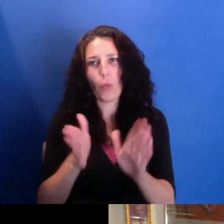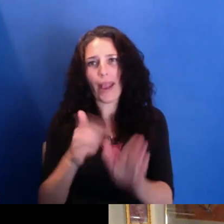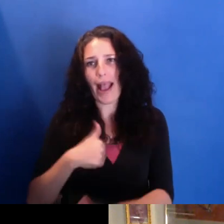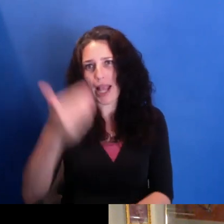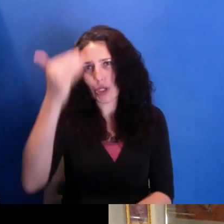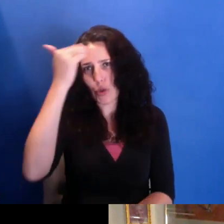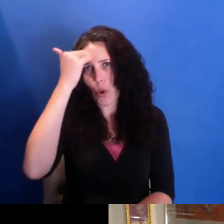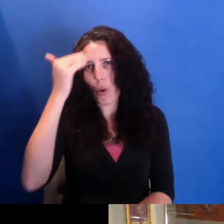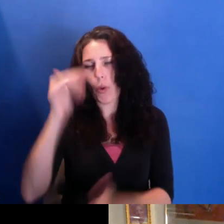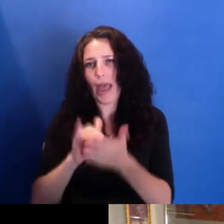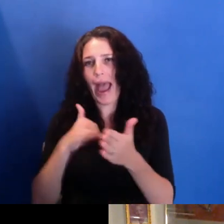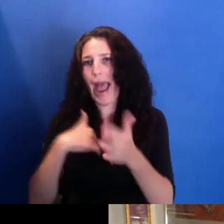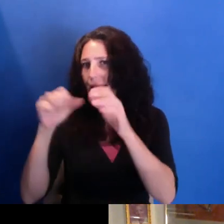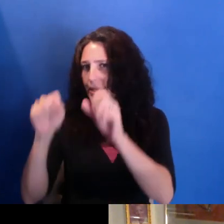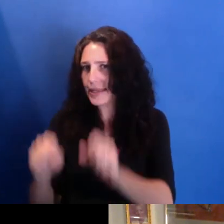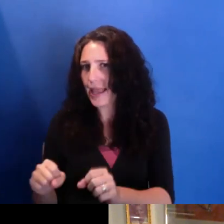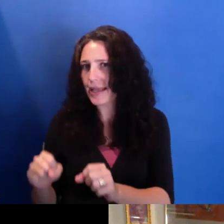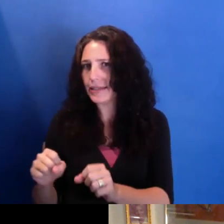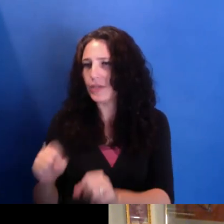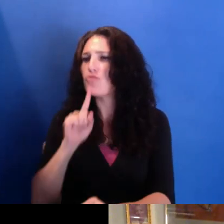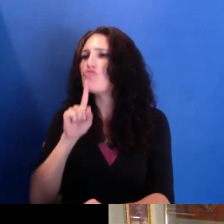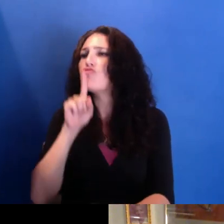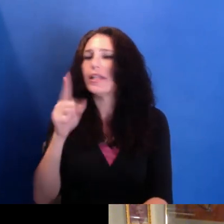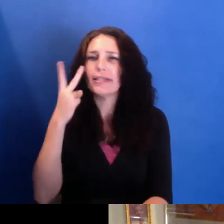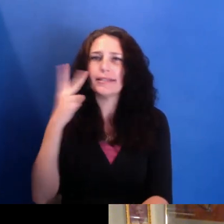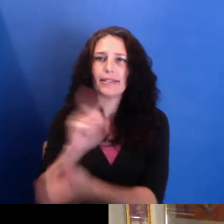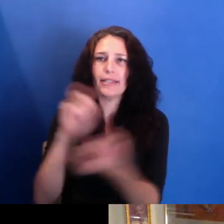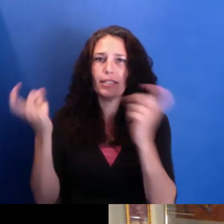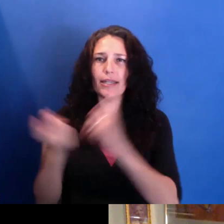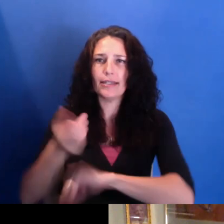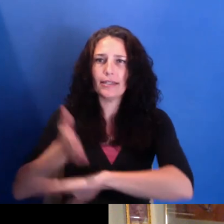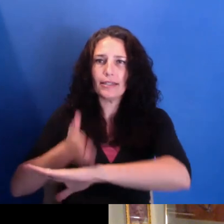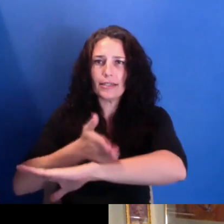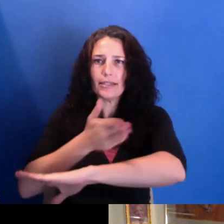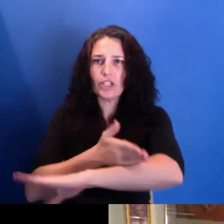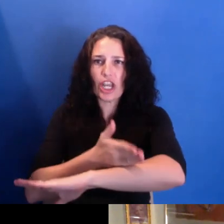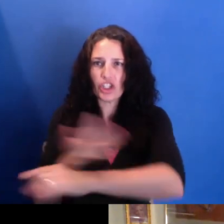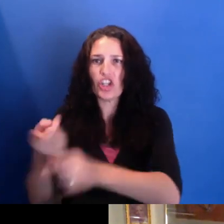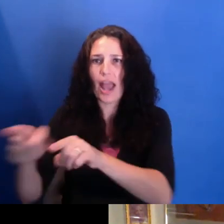I can see change happening by-- by what-- what we do.